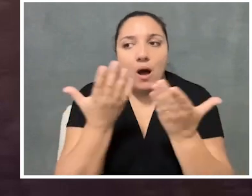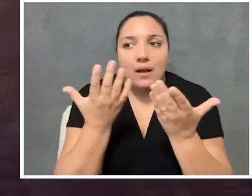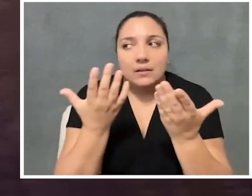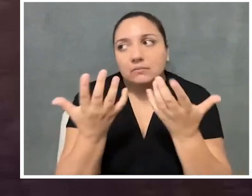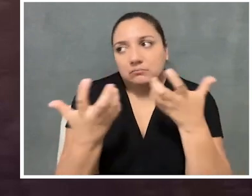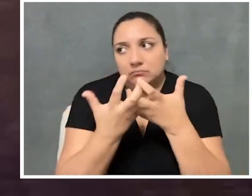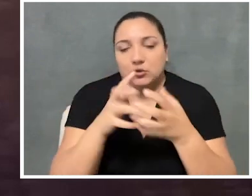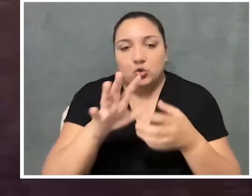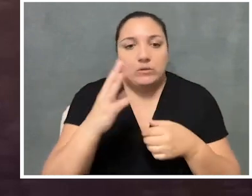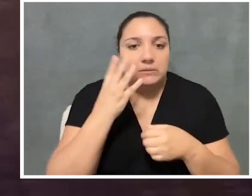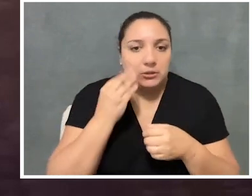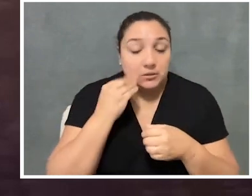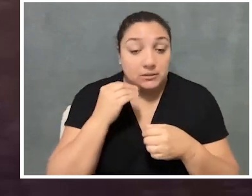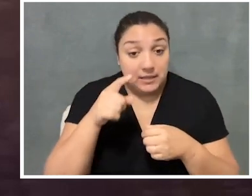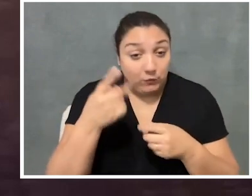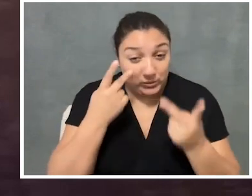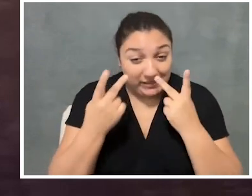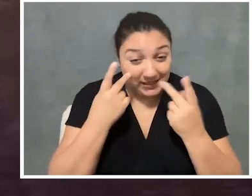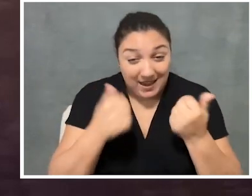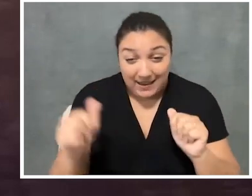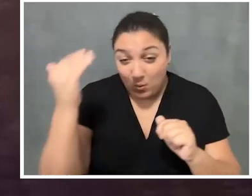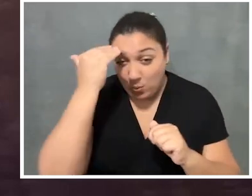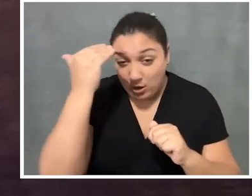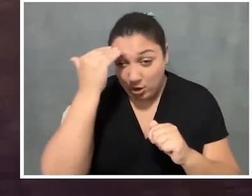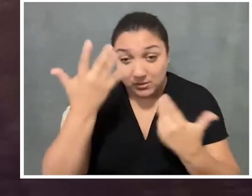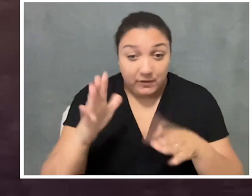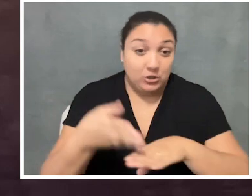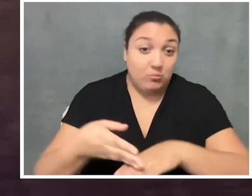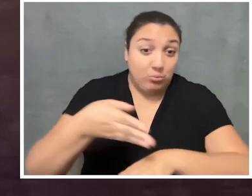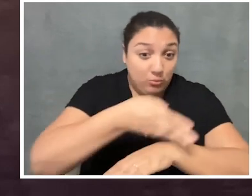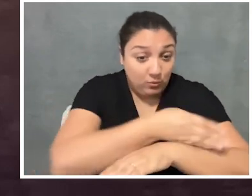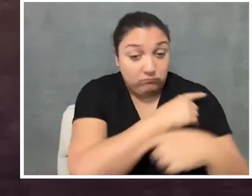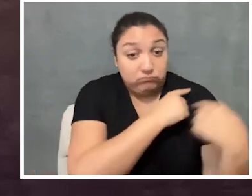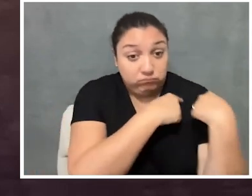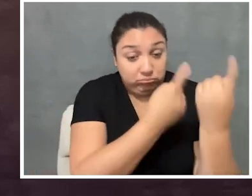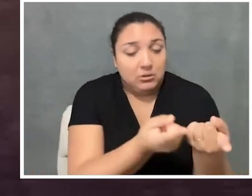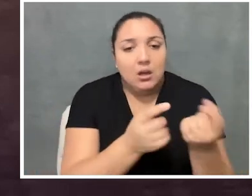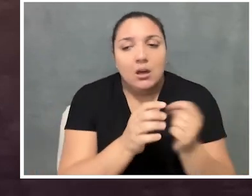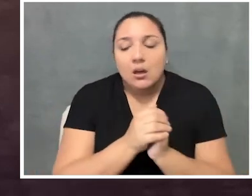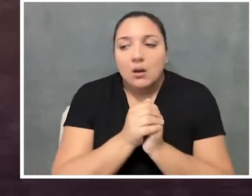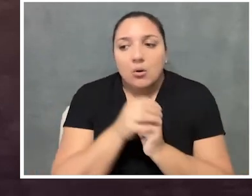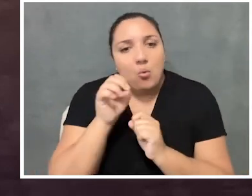In your experience, have you seen any awareness that has improved since then?